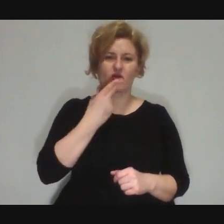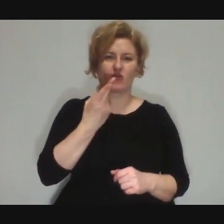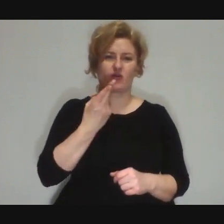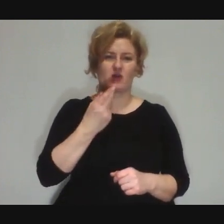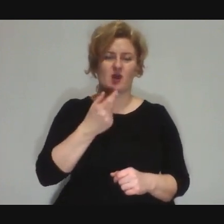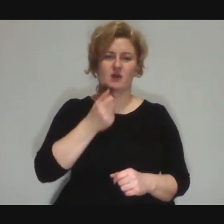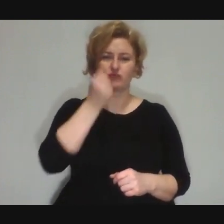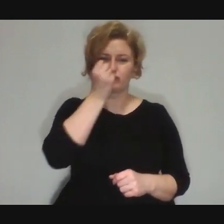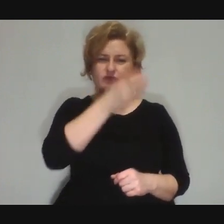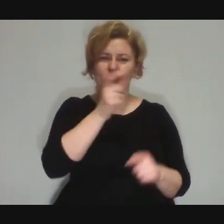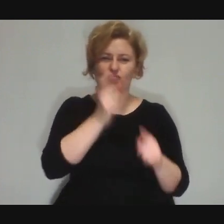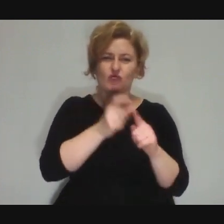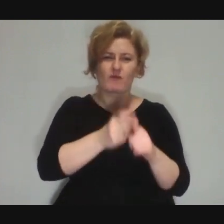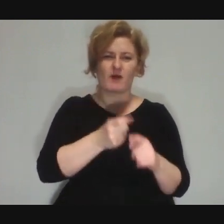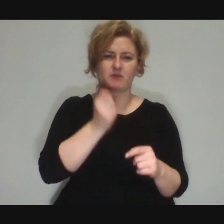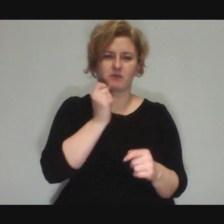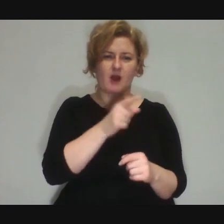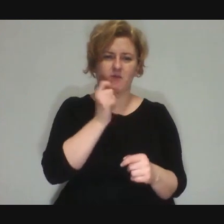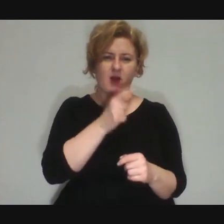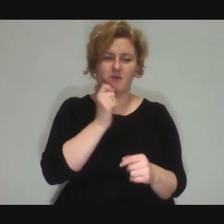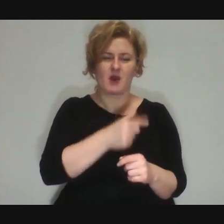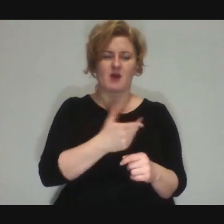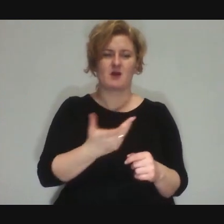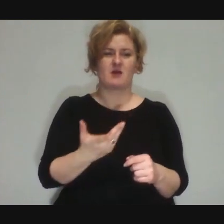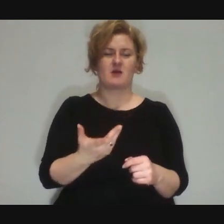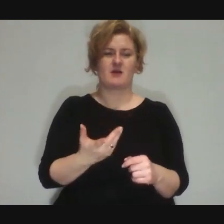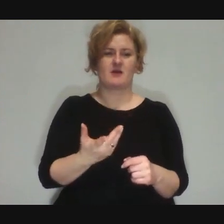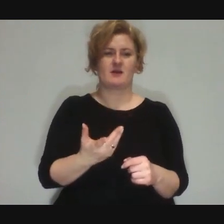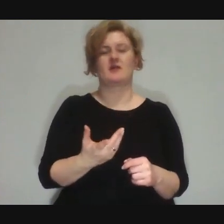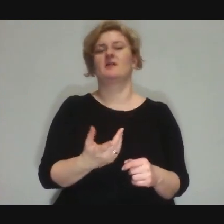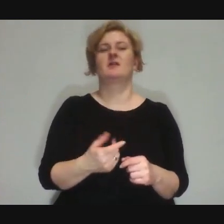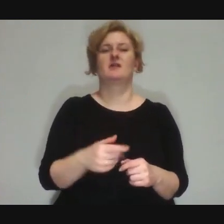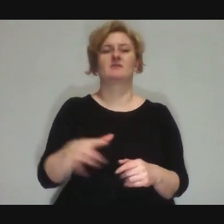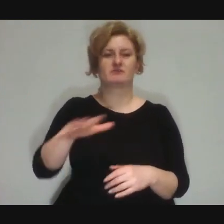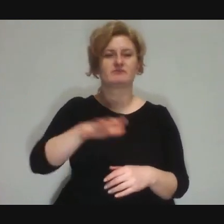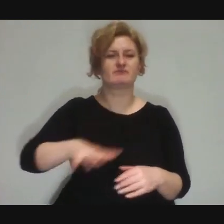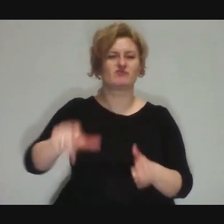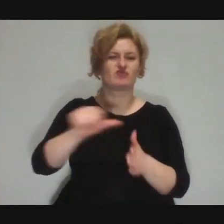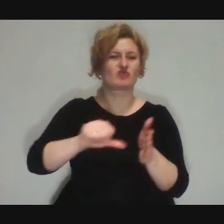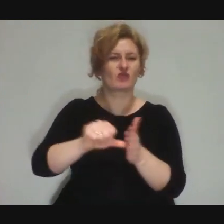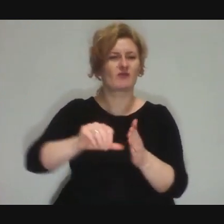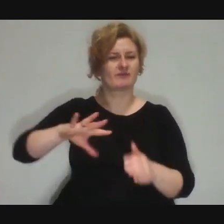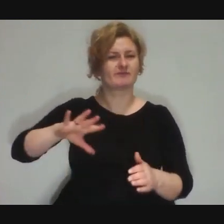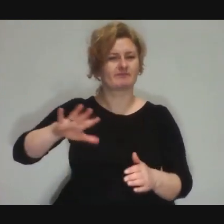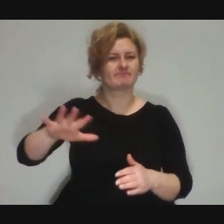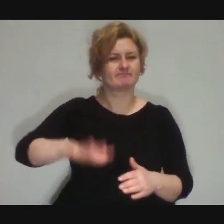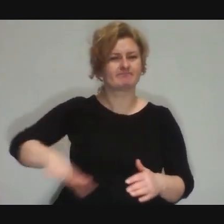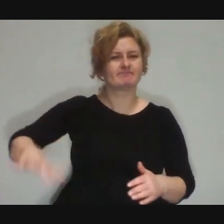and ending with the fact that sometimes in such communities there are some fights,